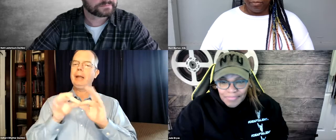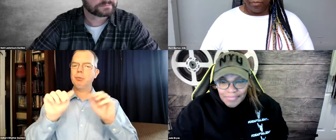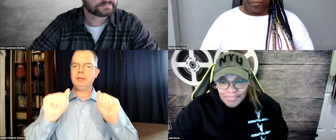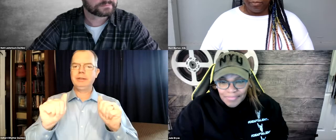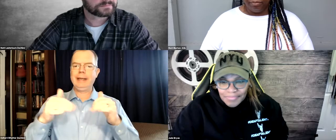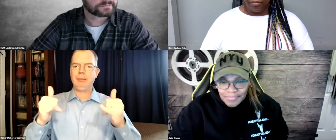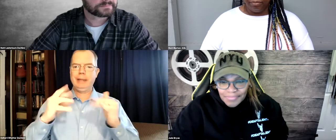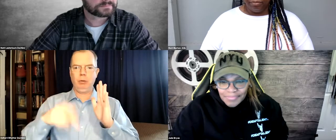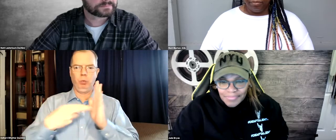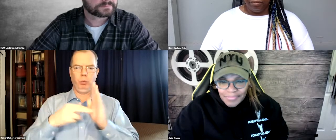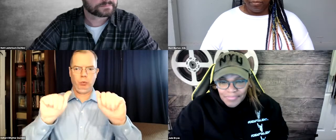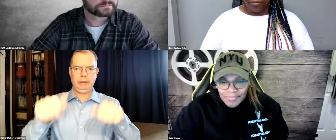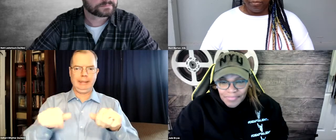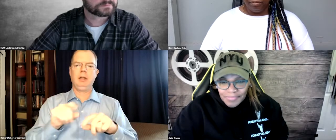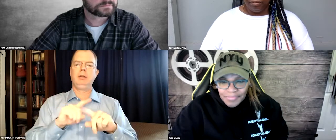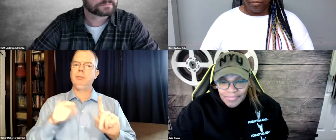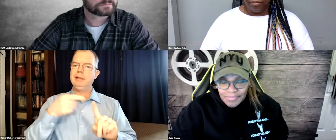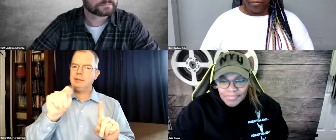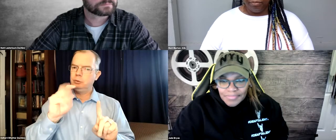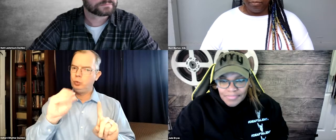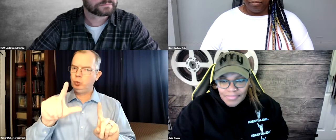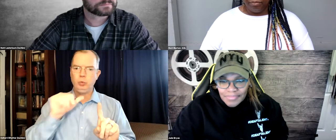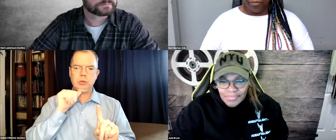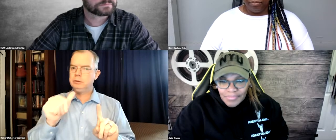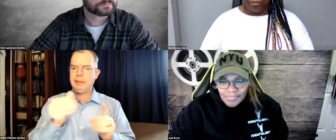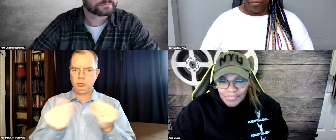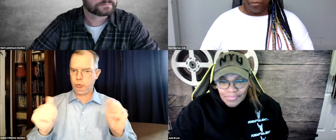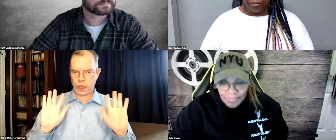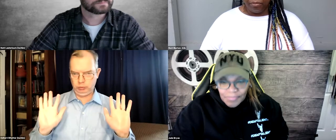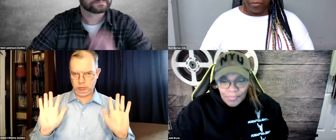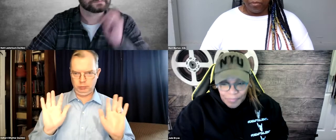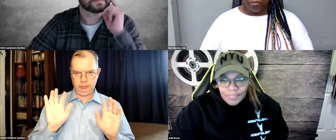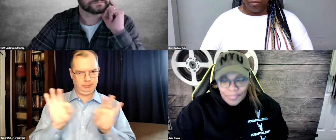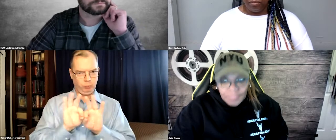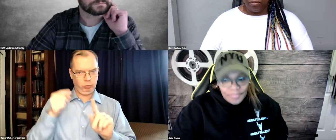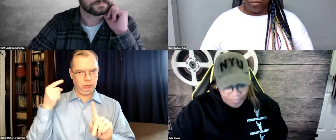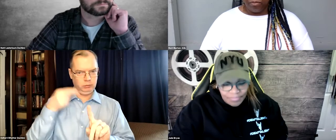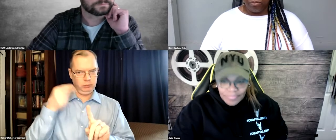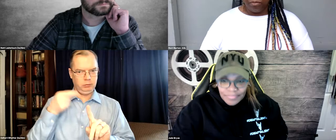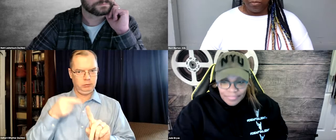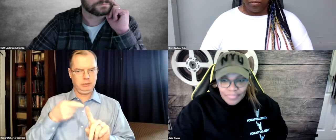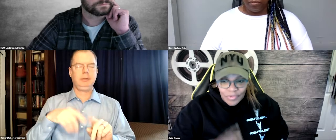and I feel like auto captions tend to play some role, but it's a tool, not a solution.